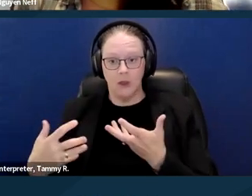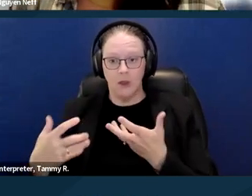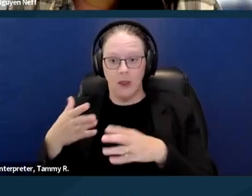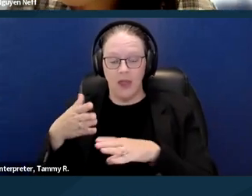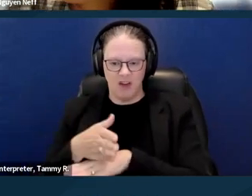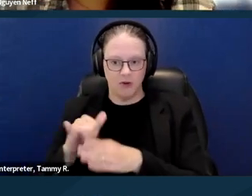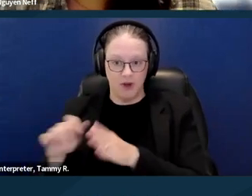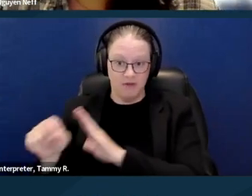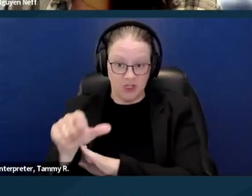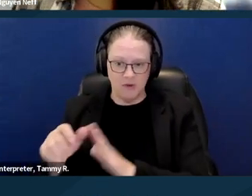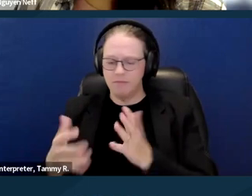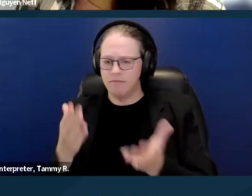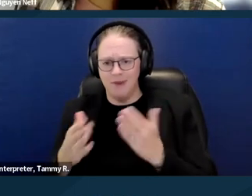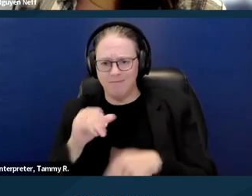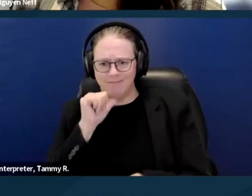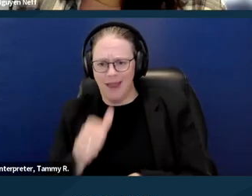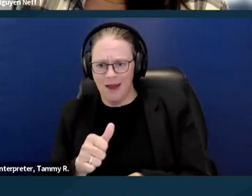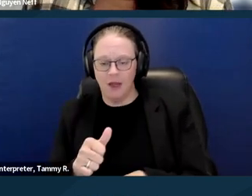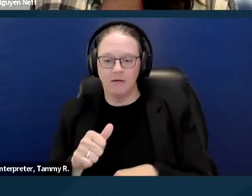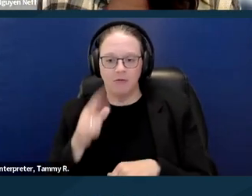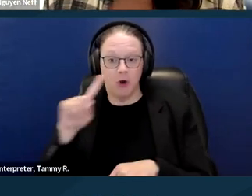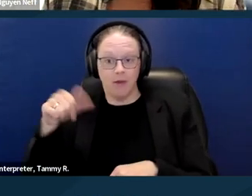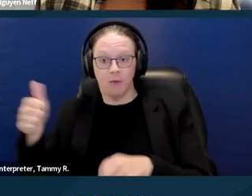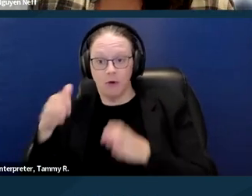It might not be reasonable for one person, but might be reasonable for someone else.